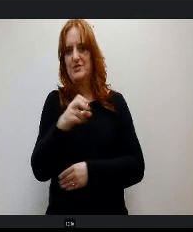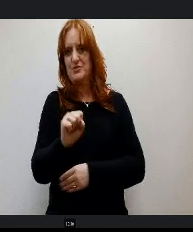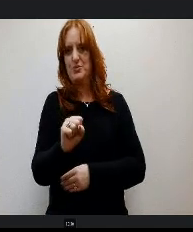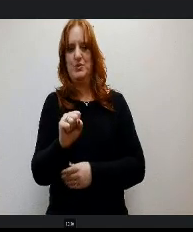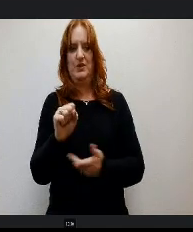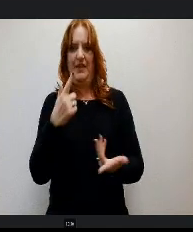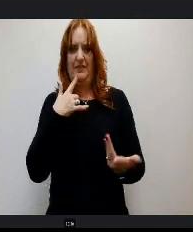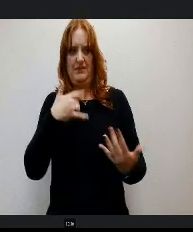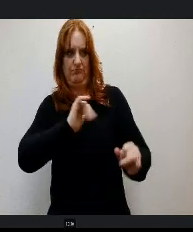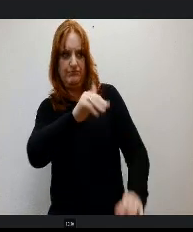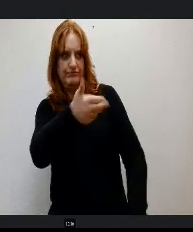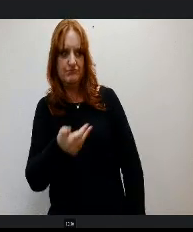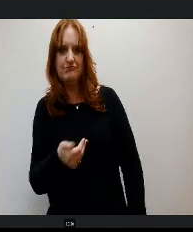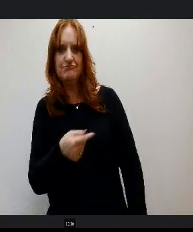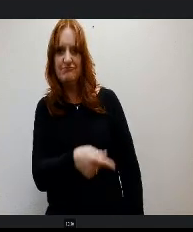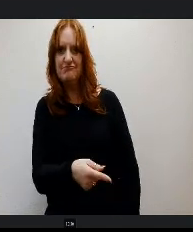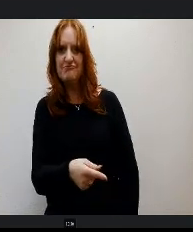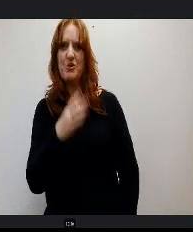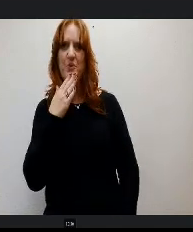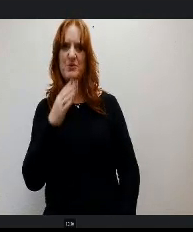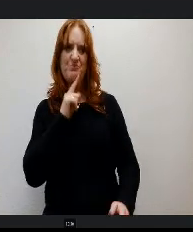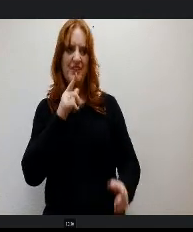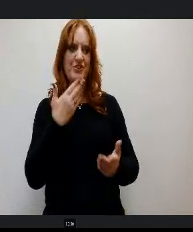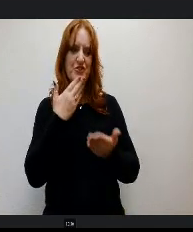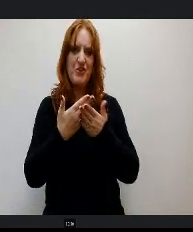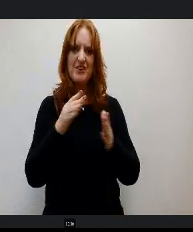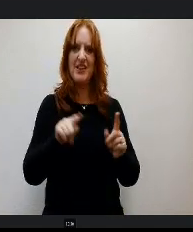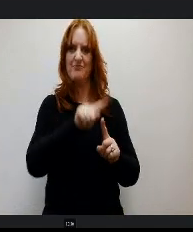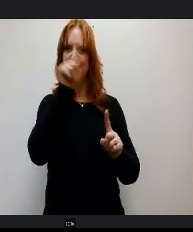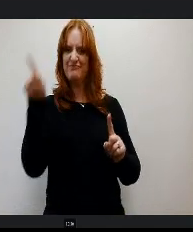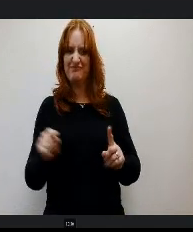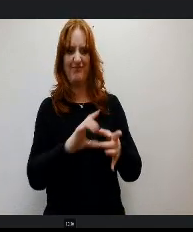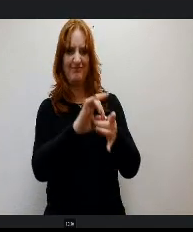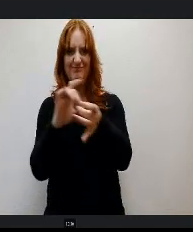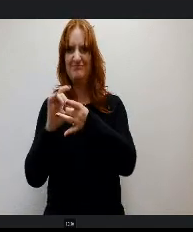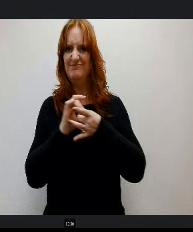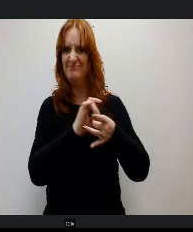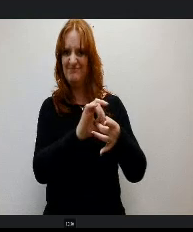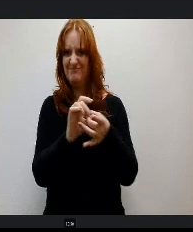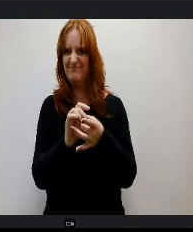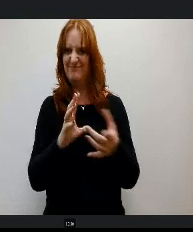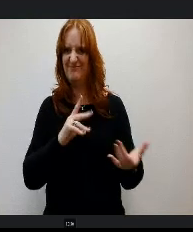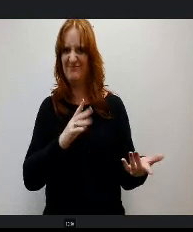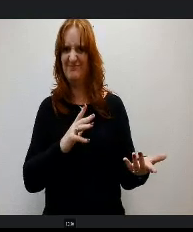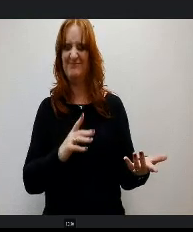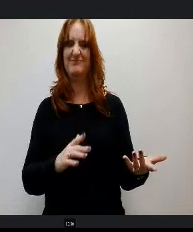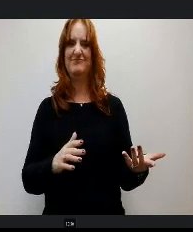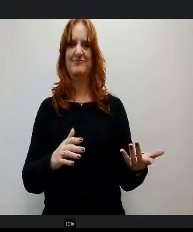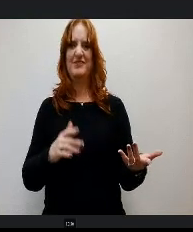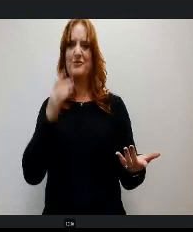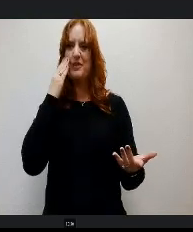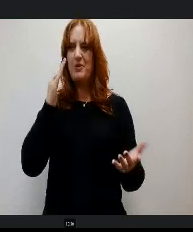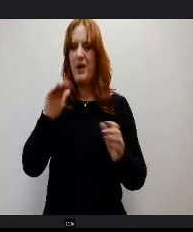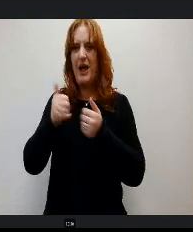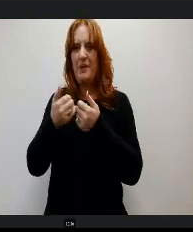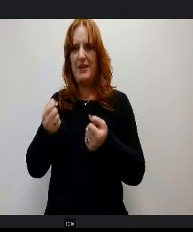it really creates a full circle cause a lot of industry partners just don't know how to fully. Integrate in and this really gives an for that